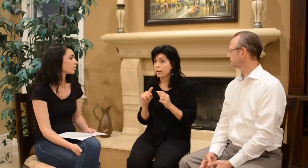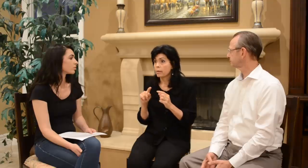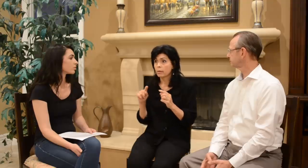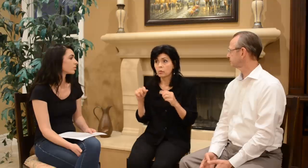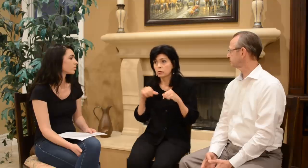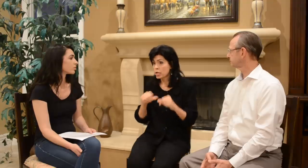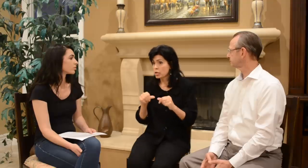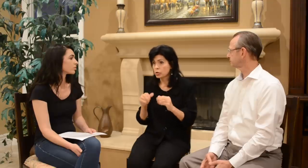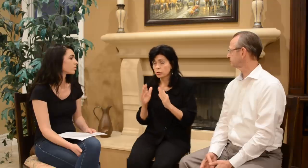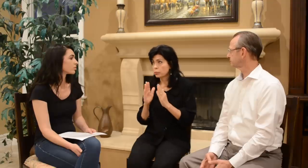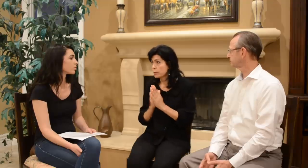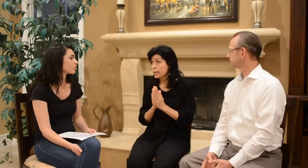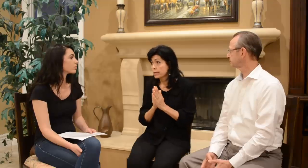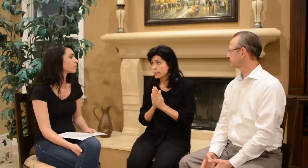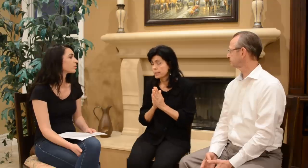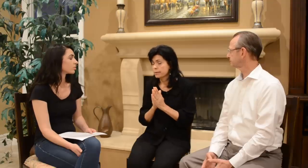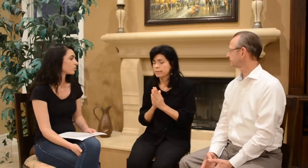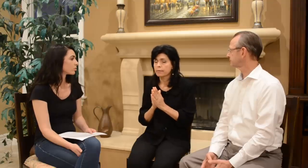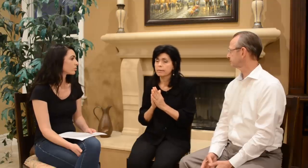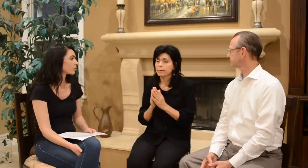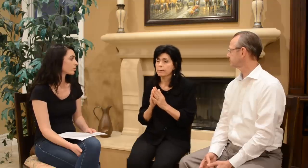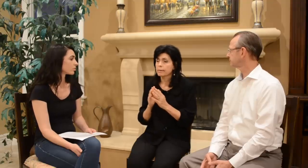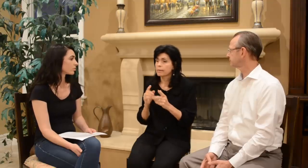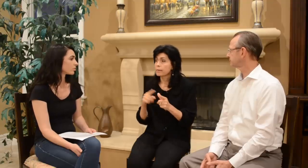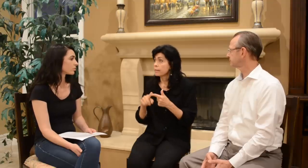And continued to pray.